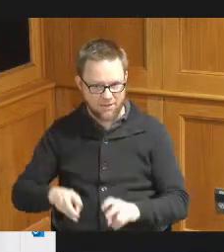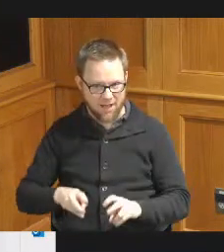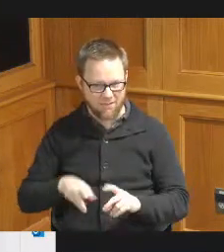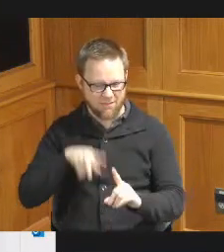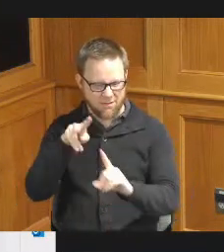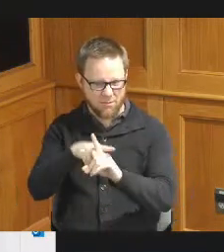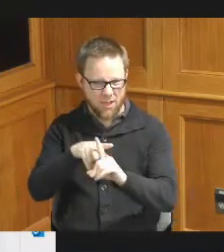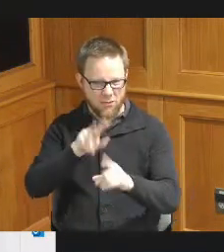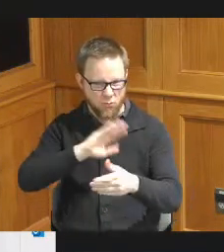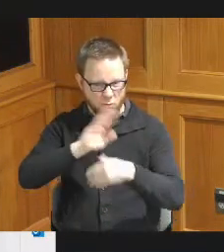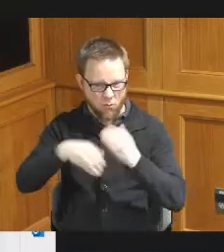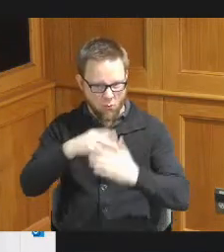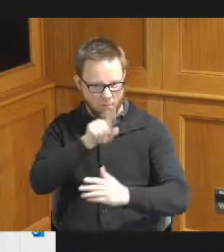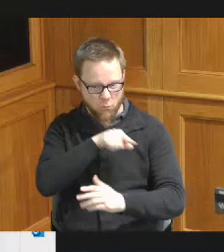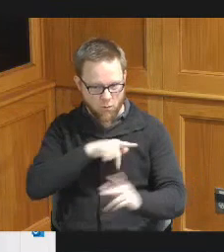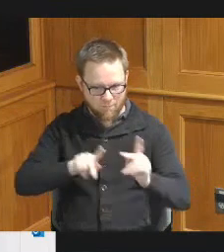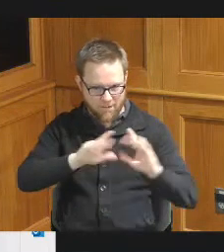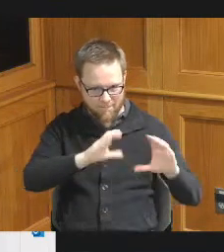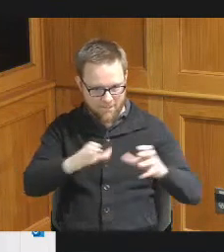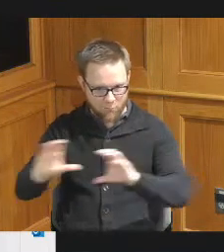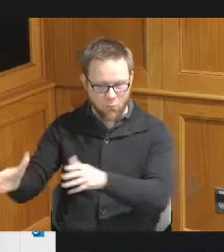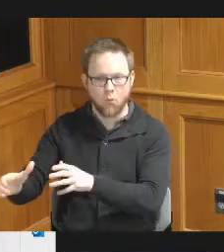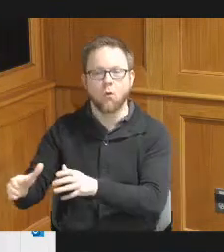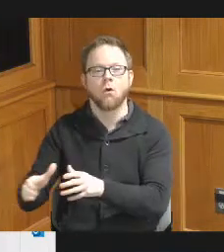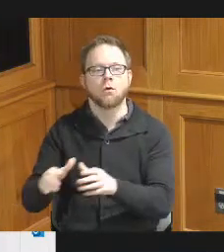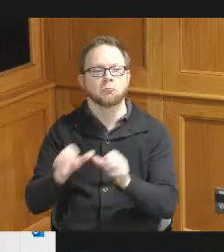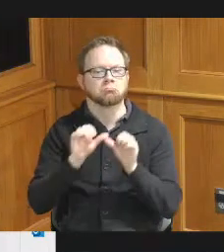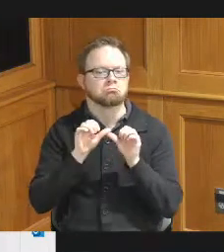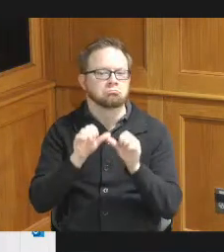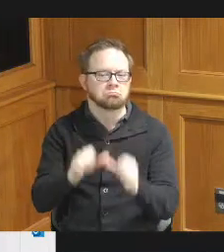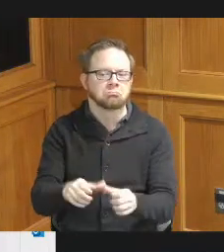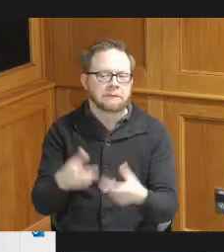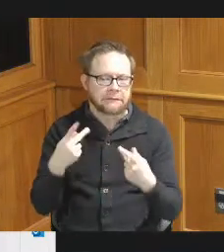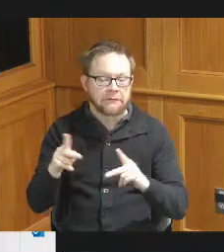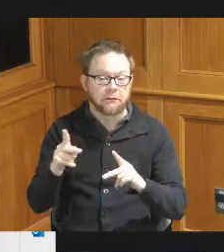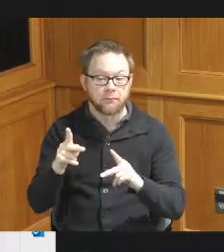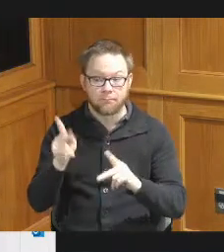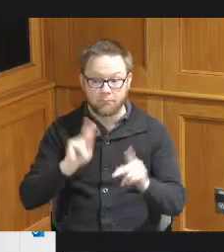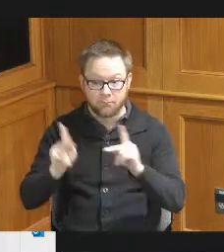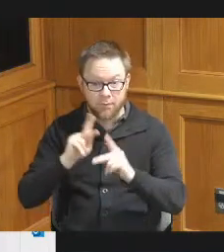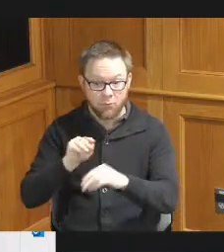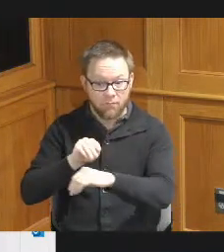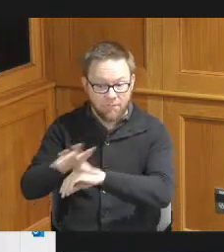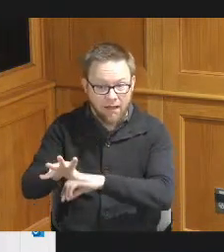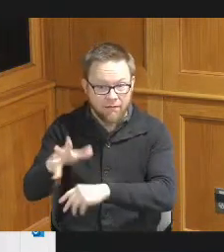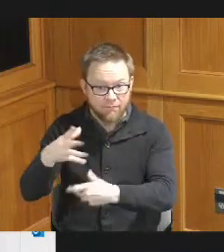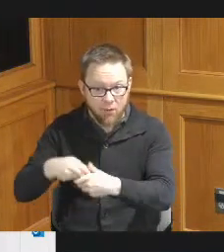and also continued to conduct stakeholder engagement with those providers which I